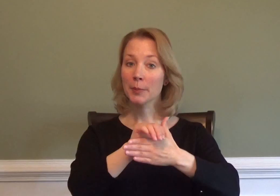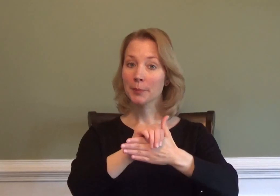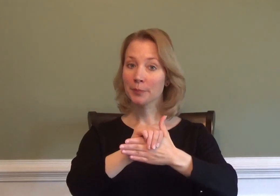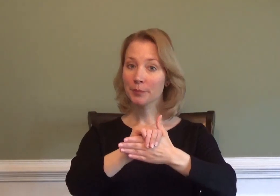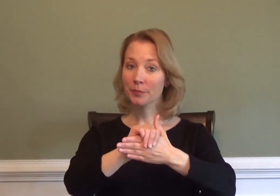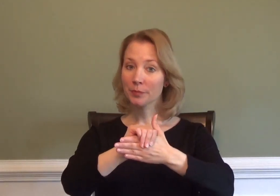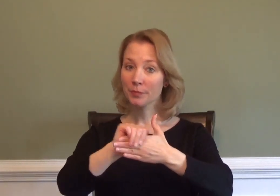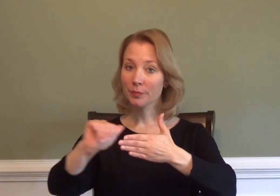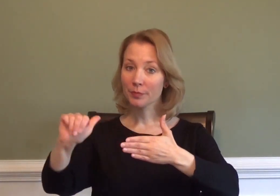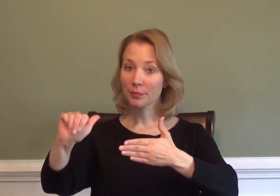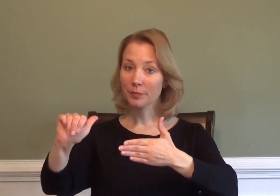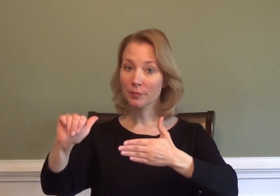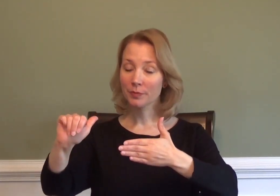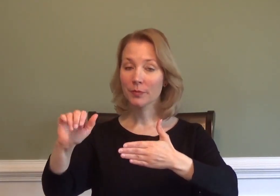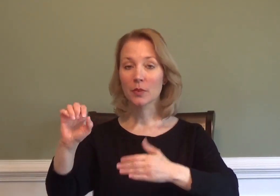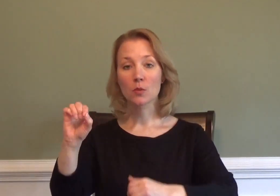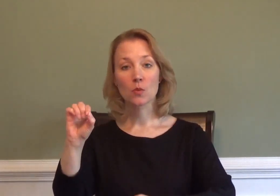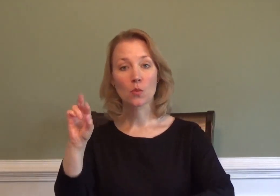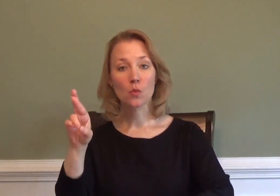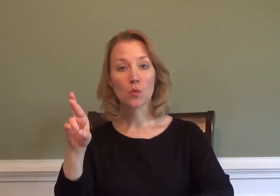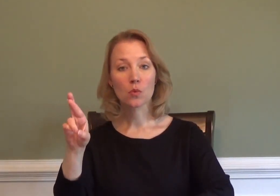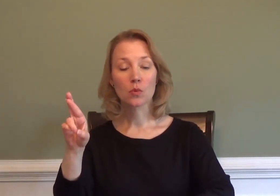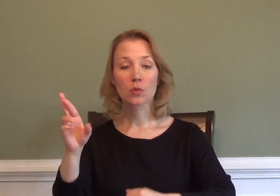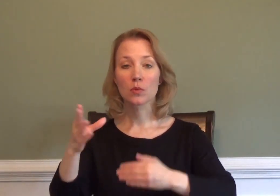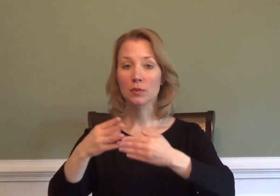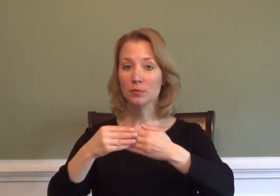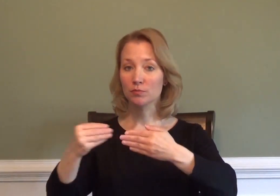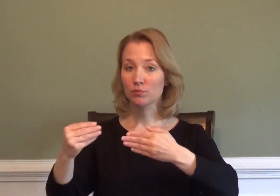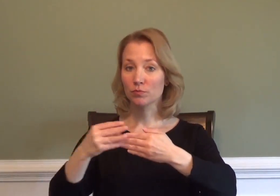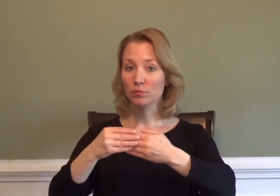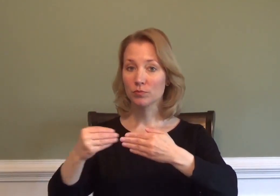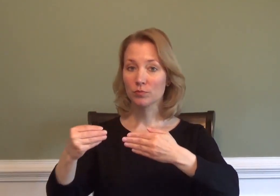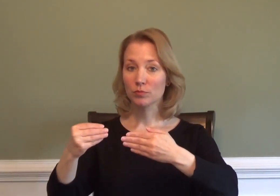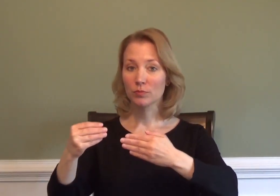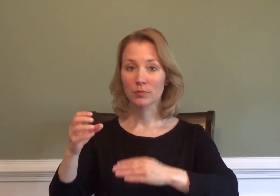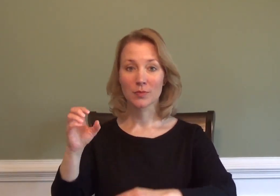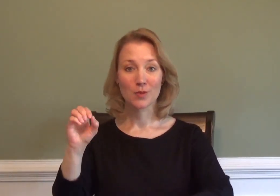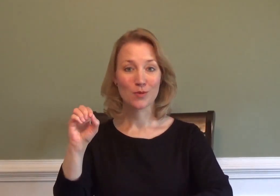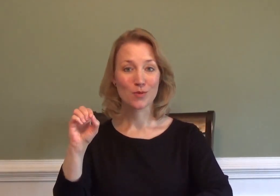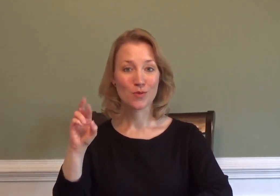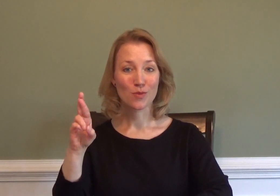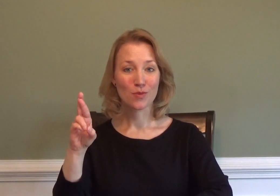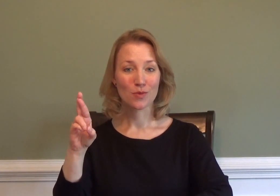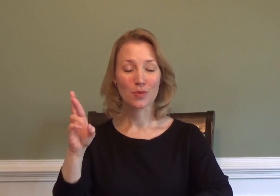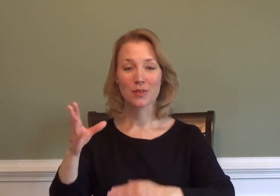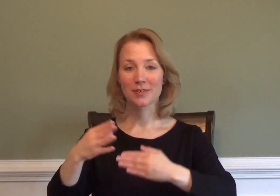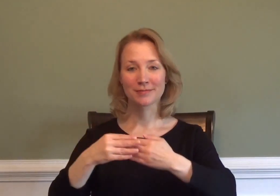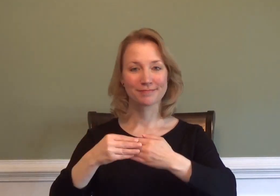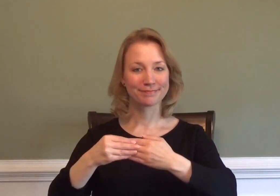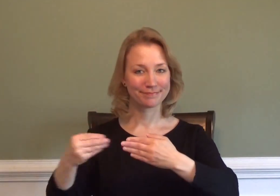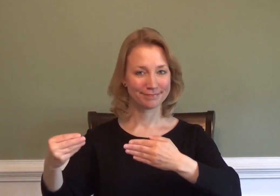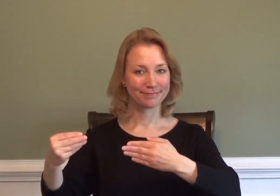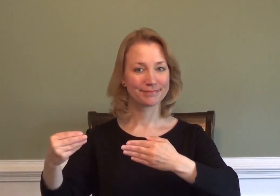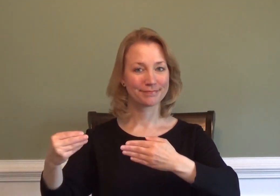DOLLAR